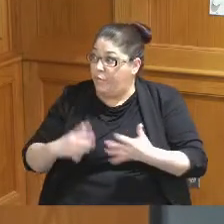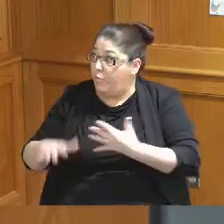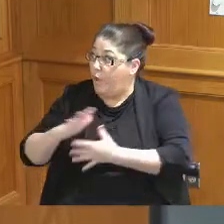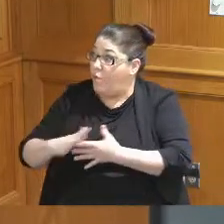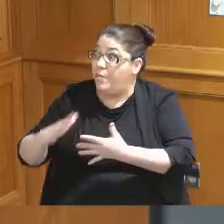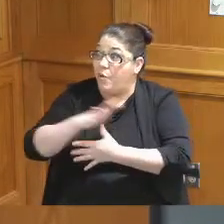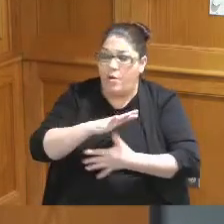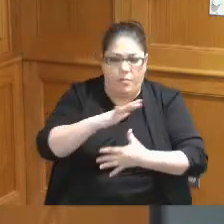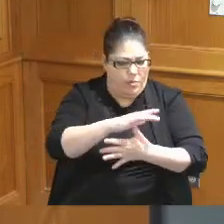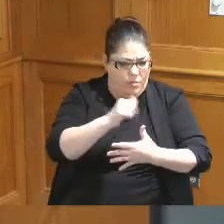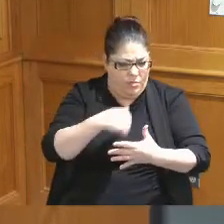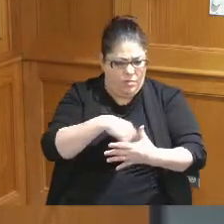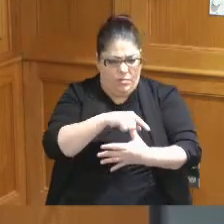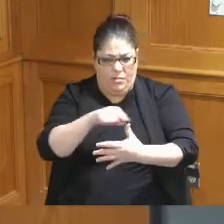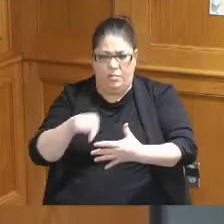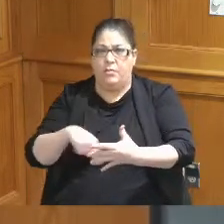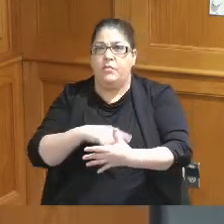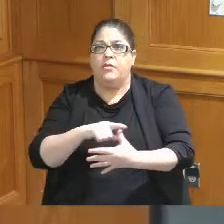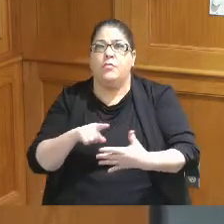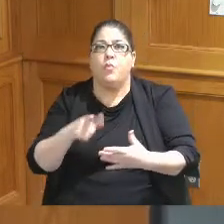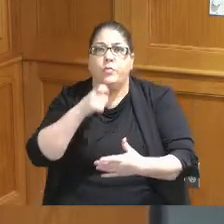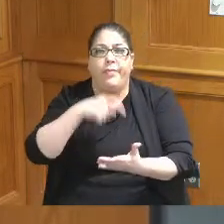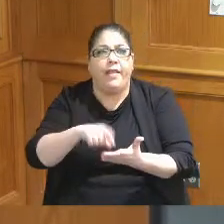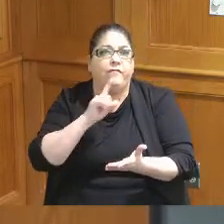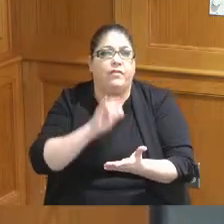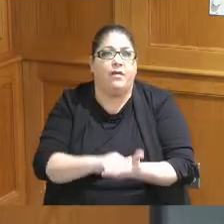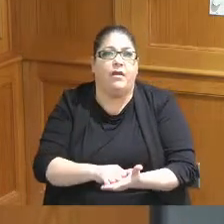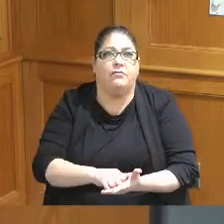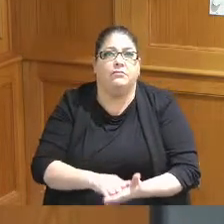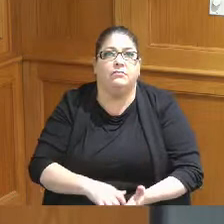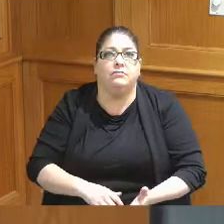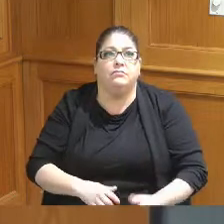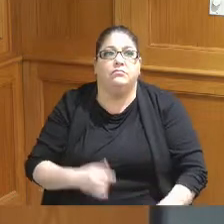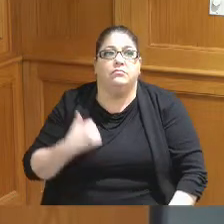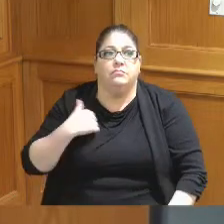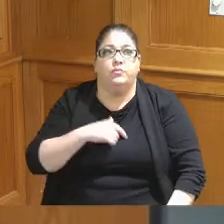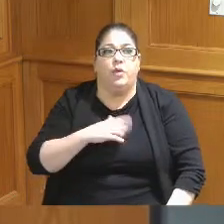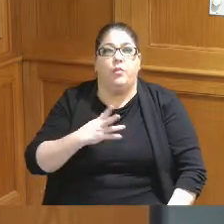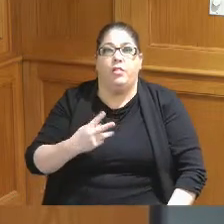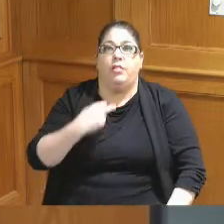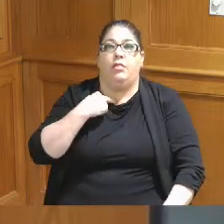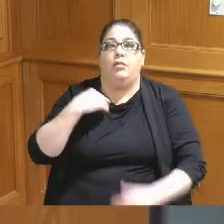and people want to know who's paying for all this we're going to be on the hook for the stadium only